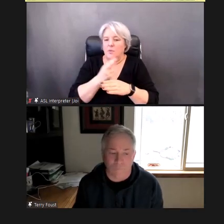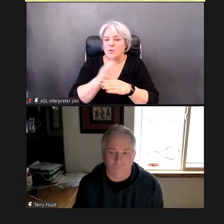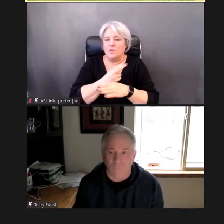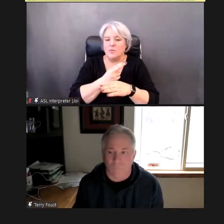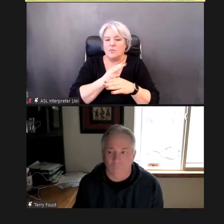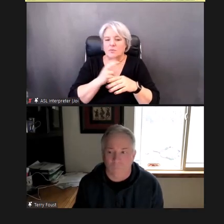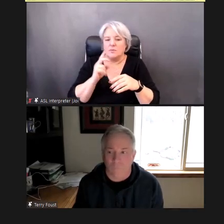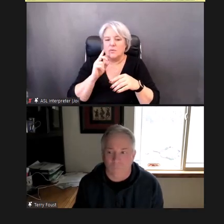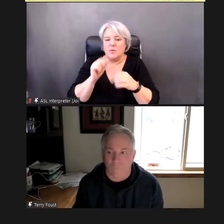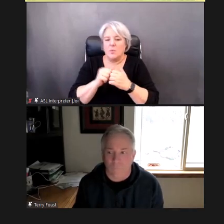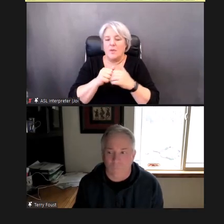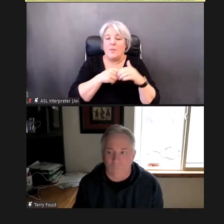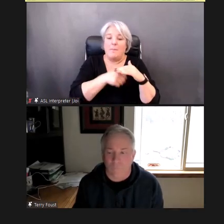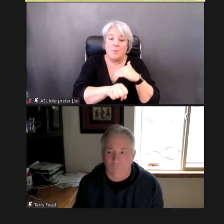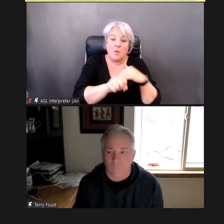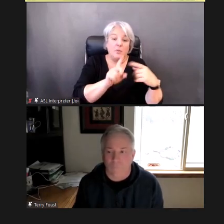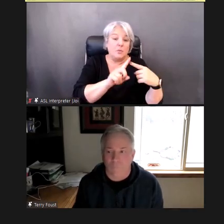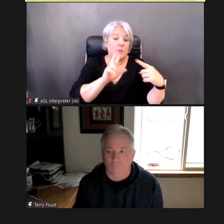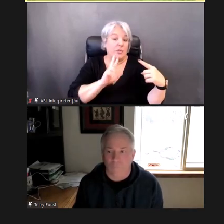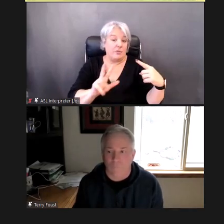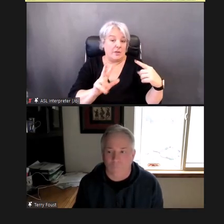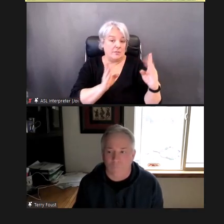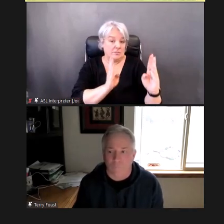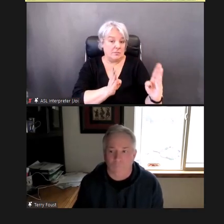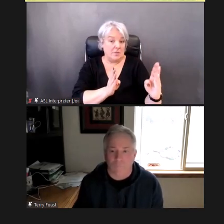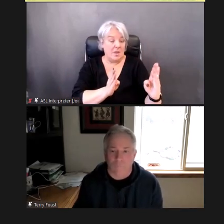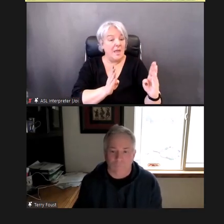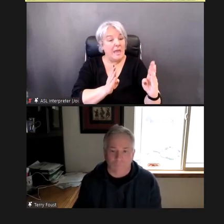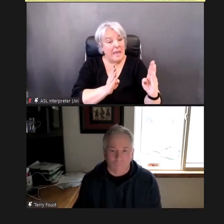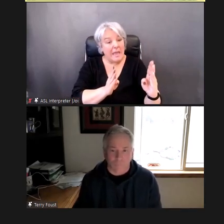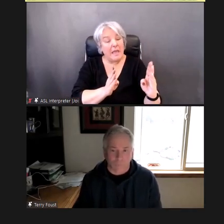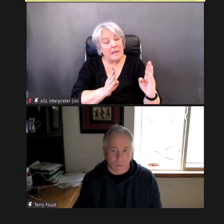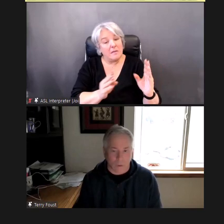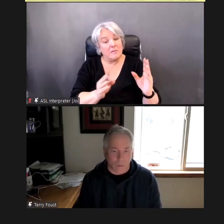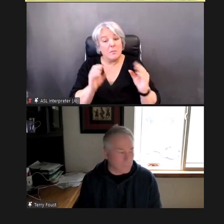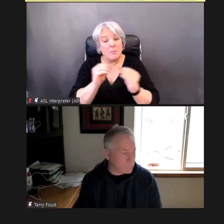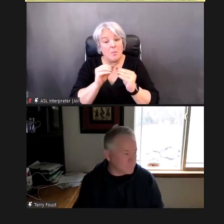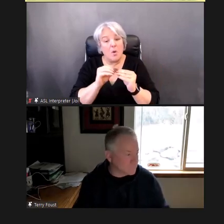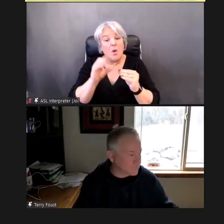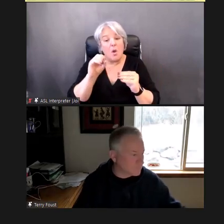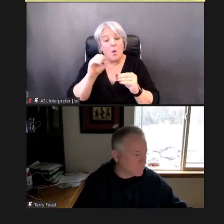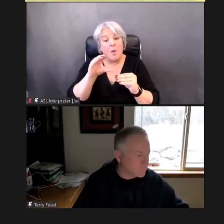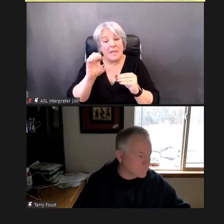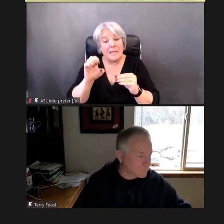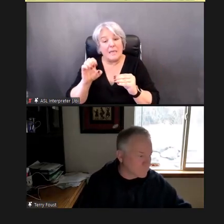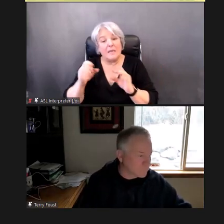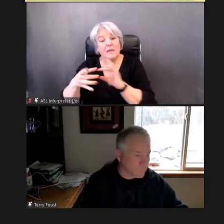increasingly, with 3-five-year-olds as well. So, we'll be talking about --